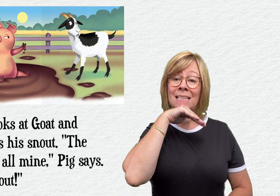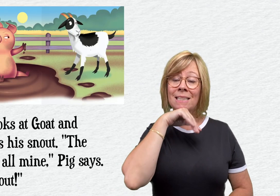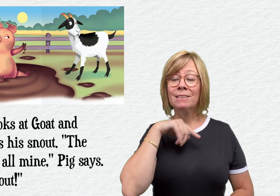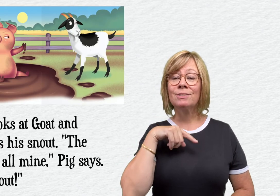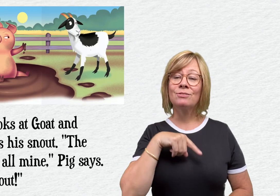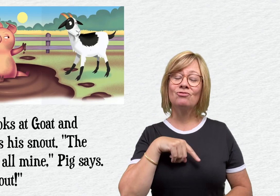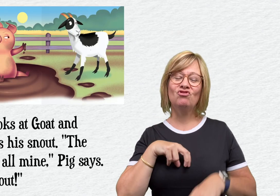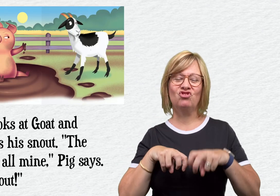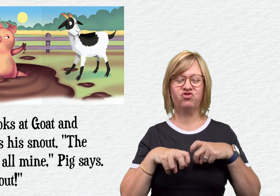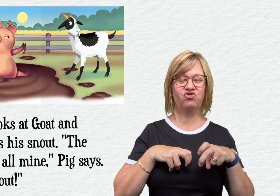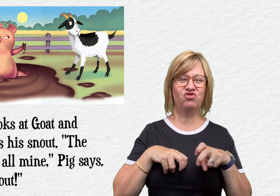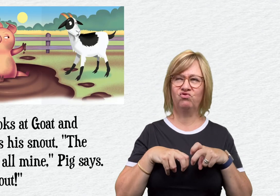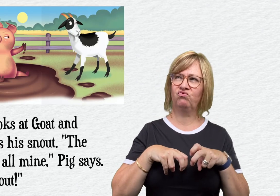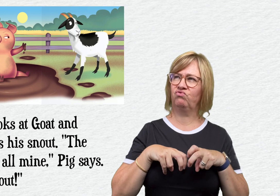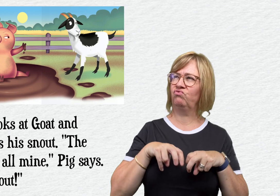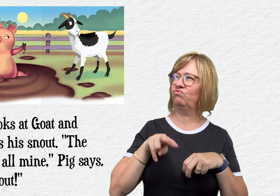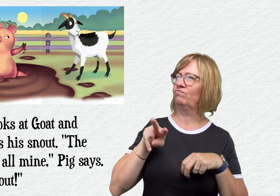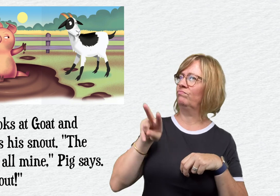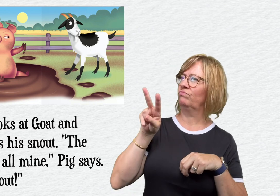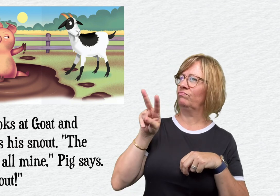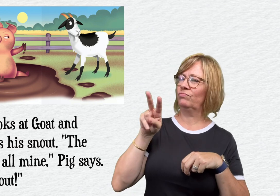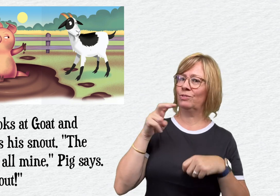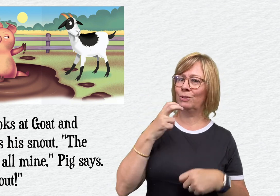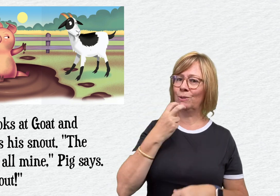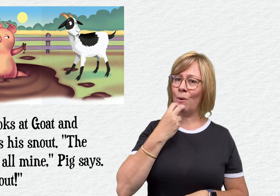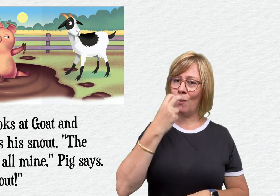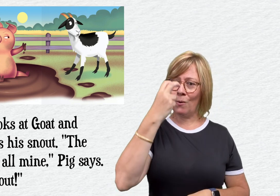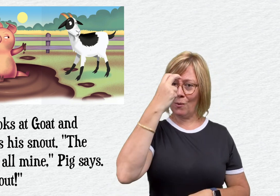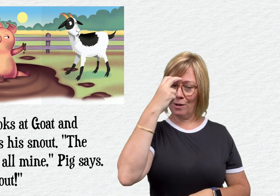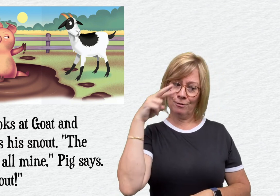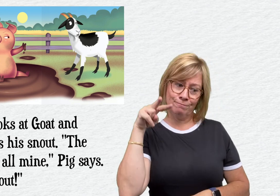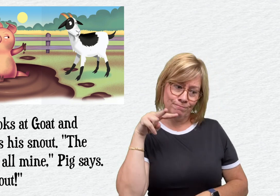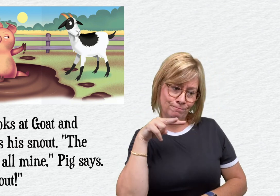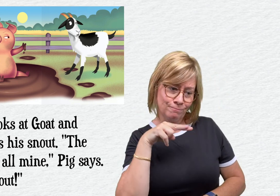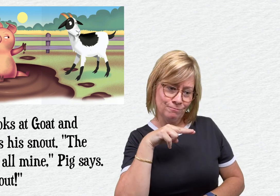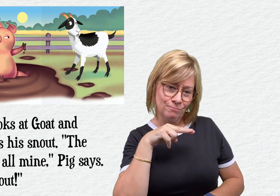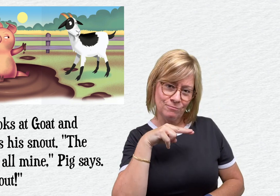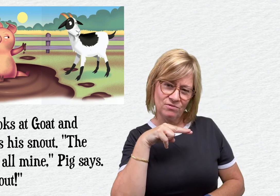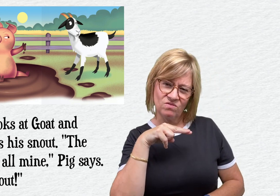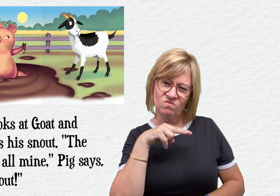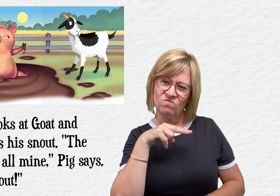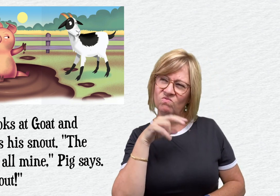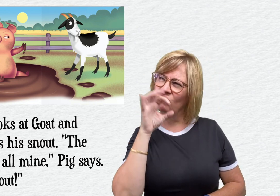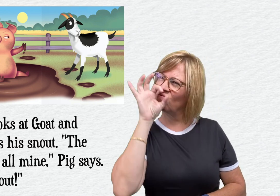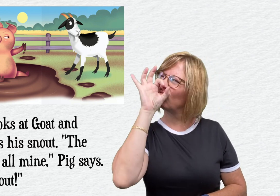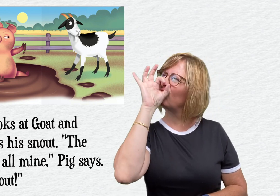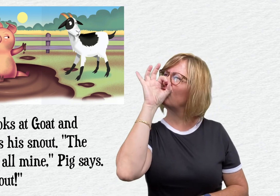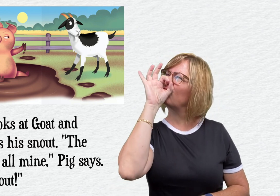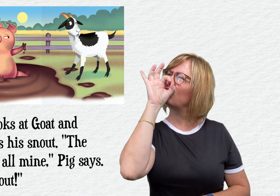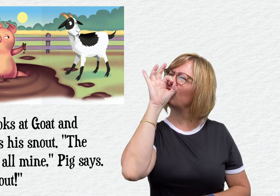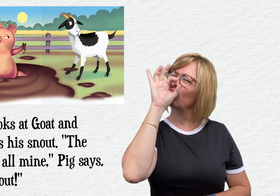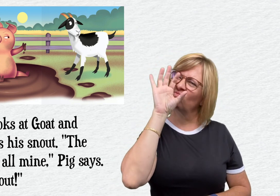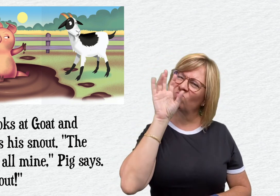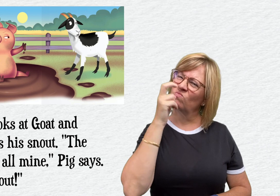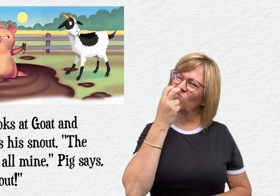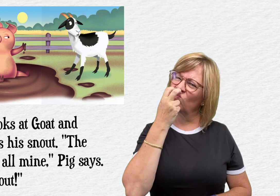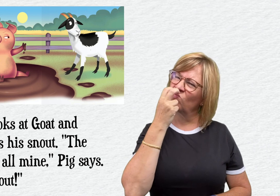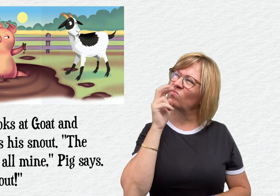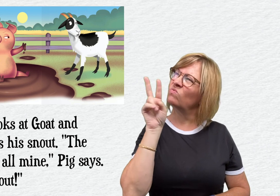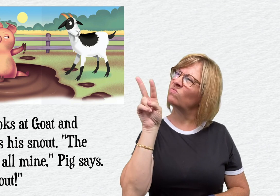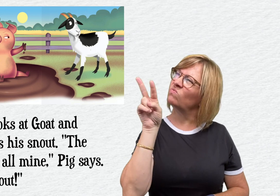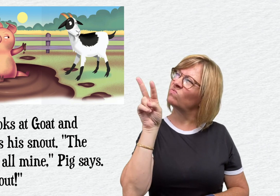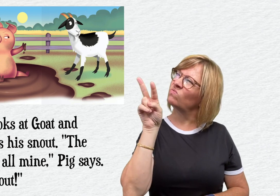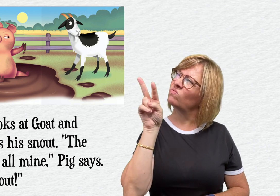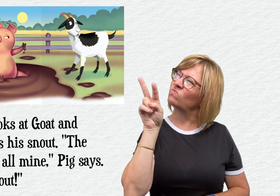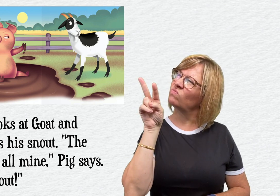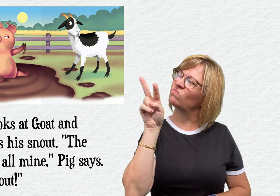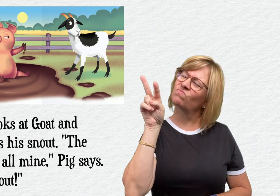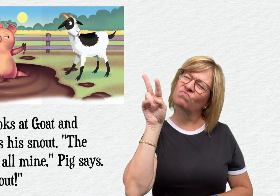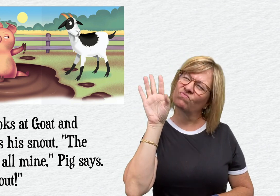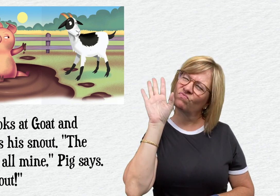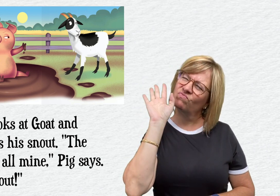Pig looks at Goat and shakes his snout.